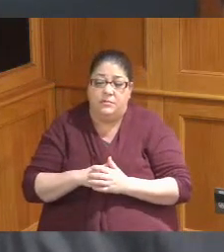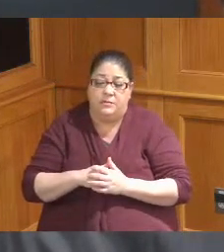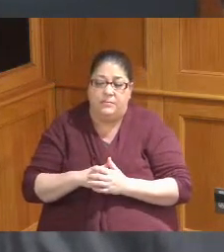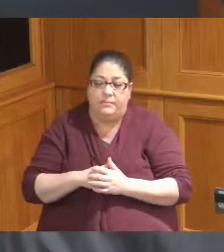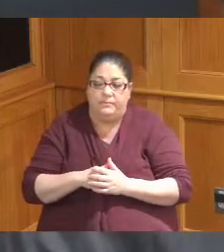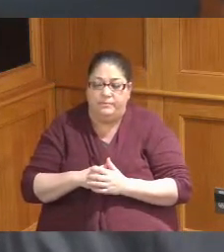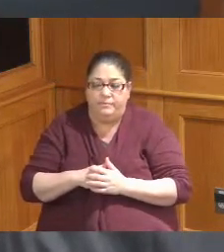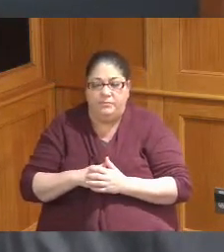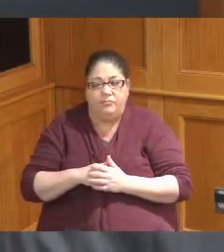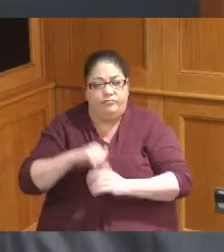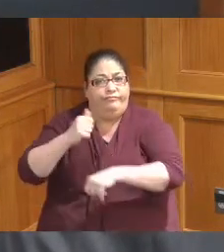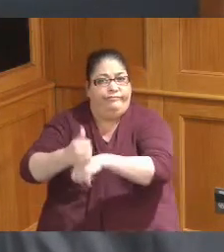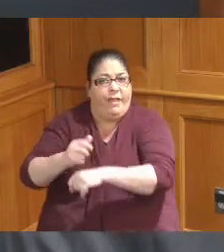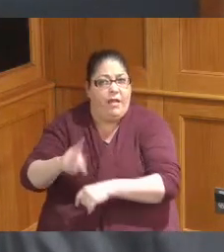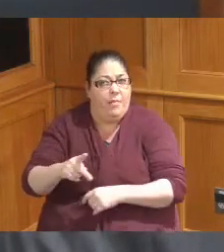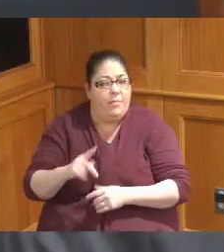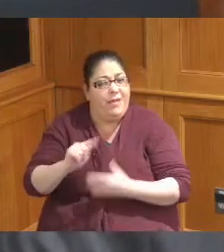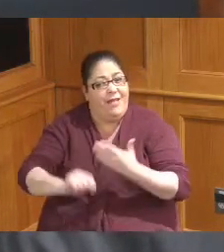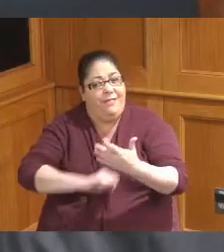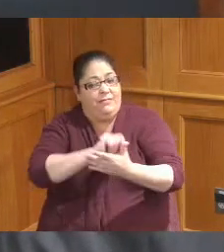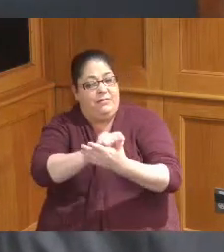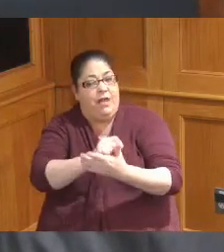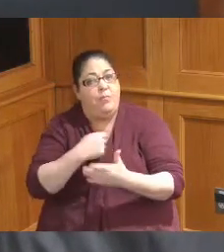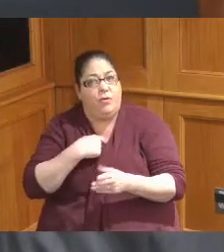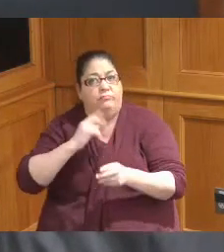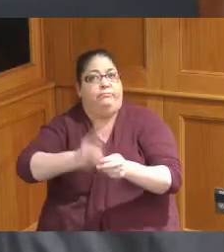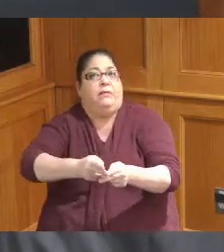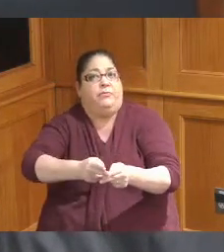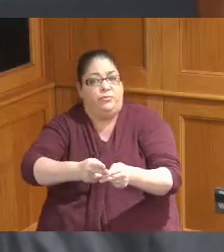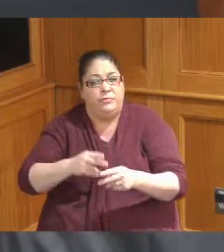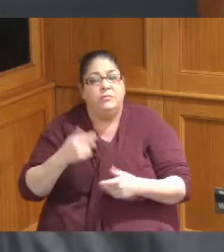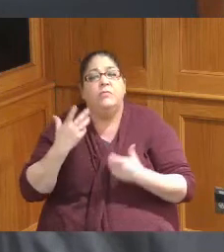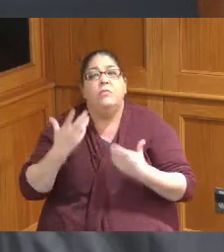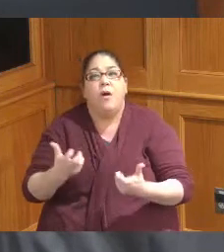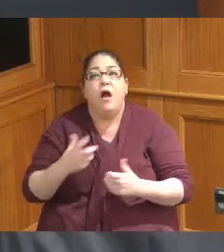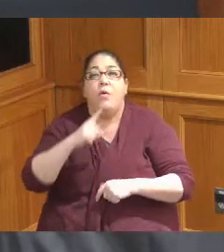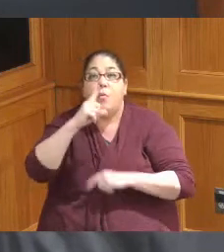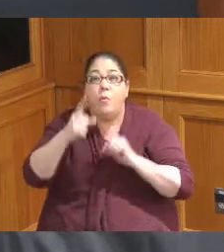that but at that at that time we mentioned this and said you know when there's an opportunity